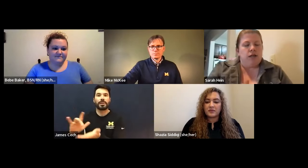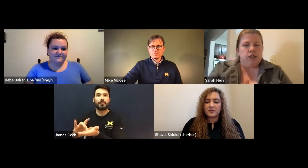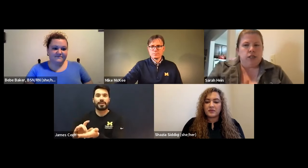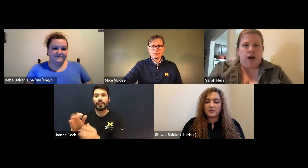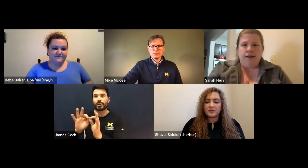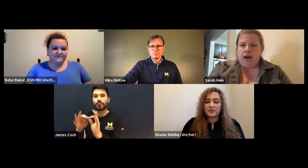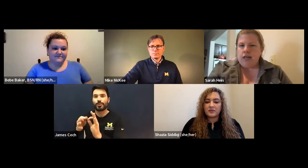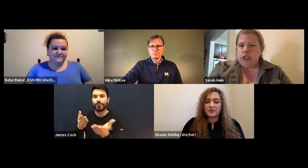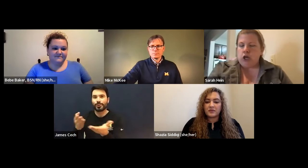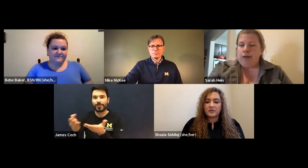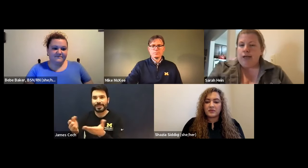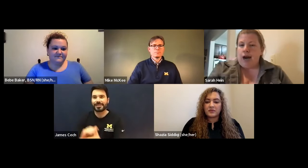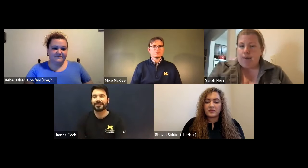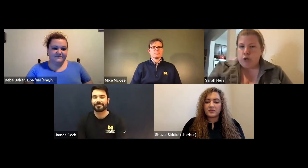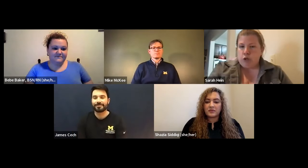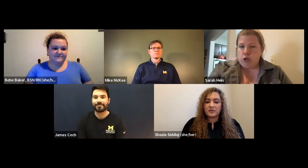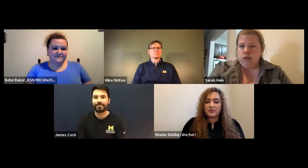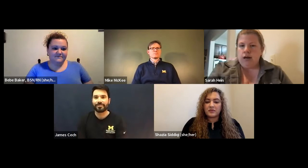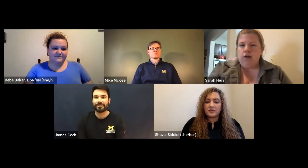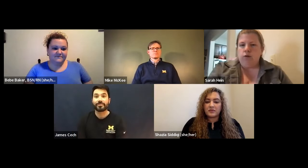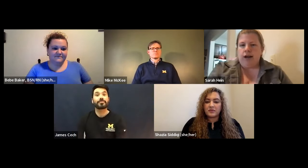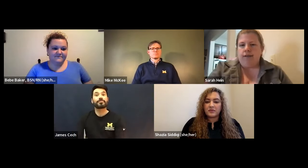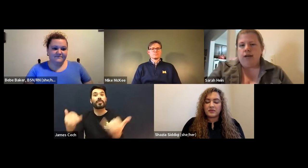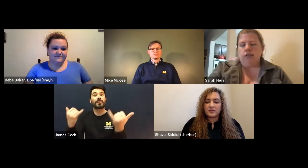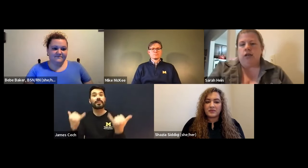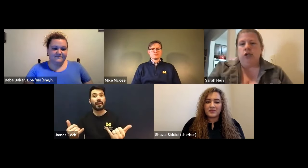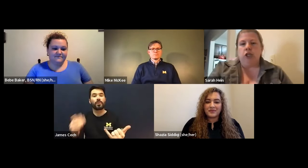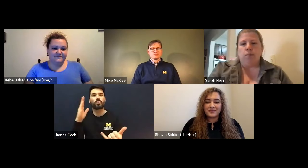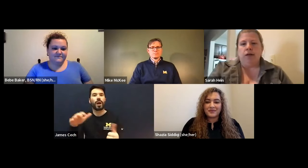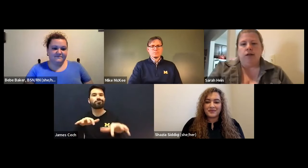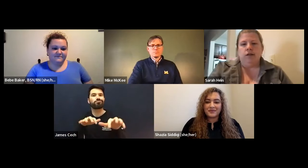Sarah Hein: They event is going to be Texan and we have a accountant, but then.